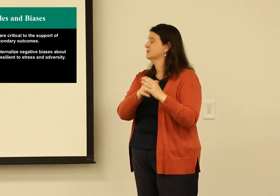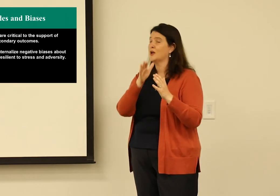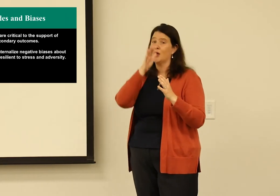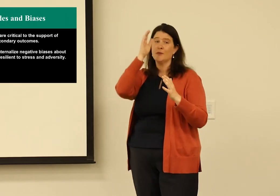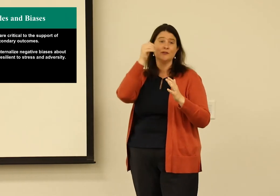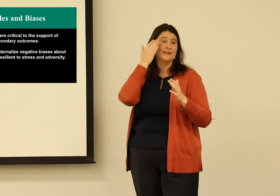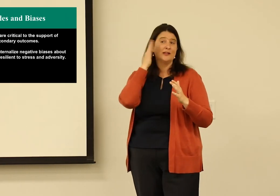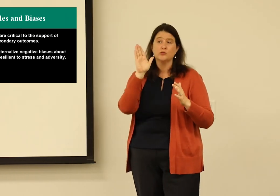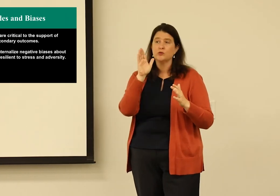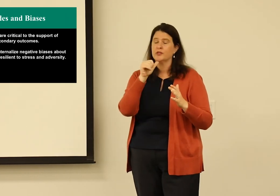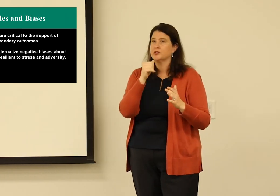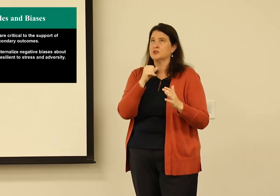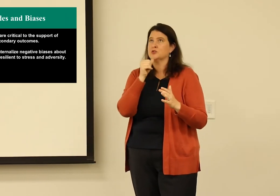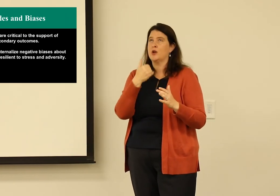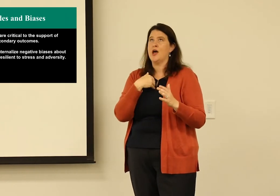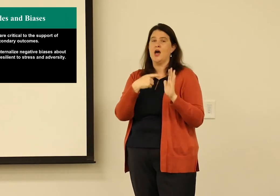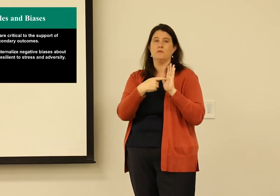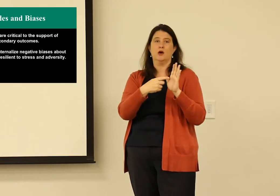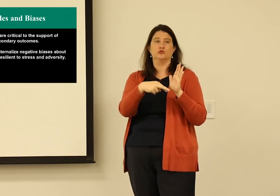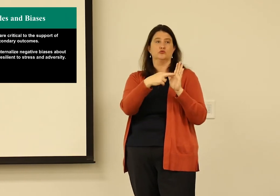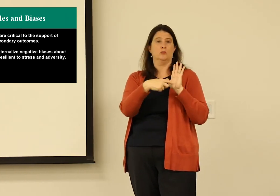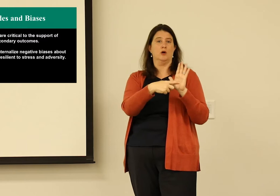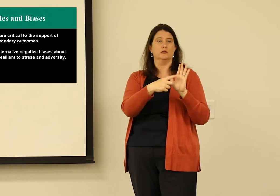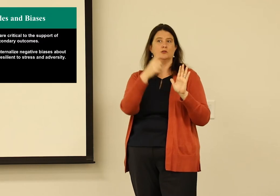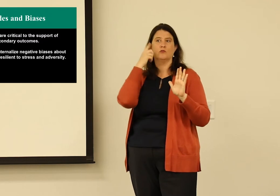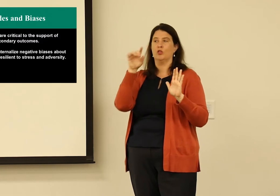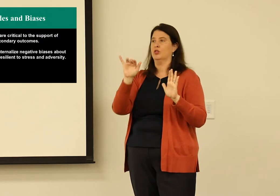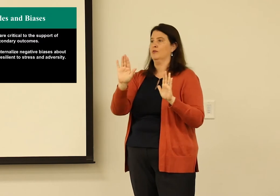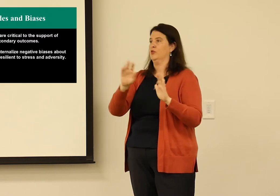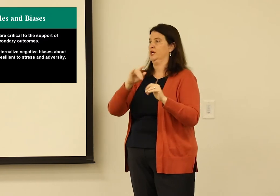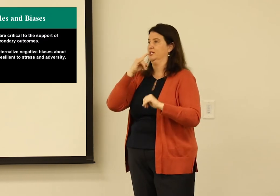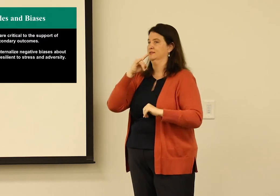"their hearing colleagues," or to have a parent who doesn't know